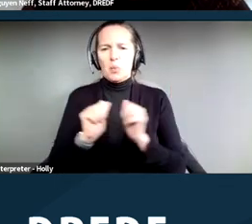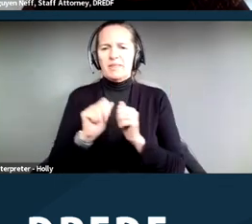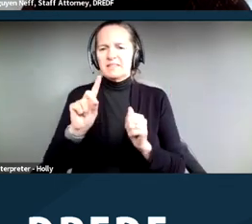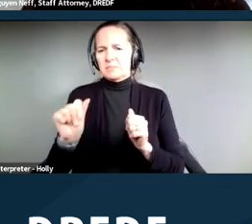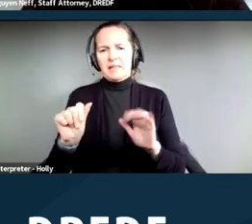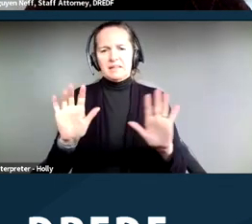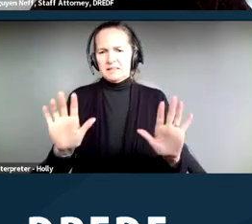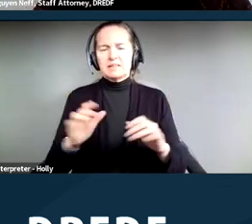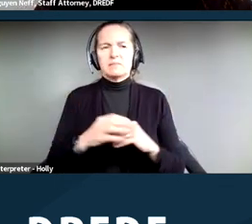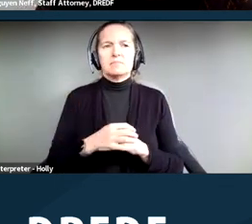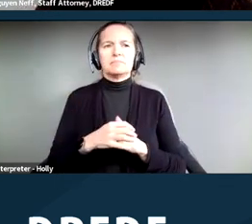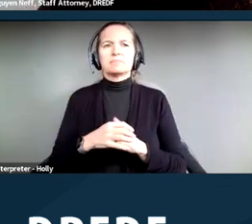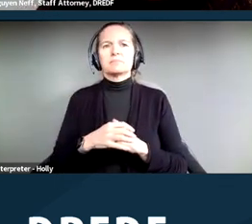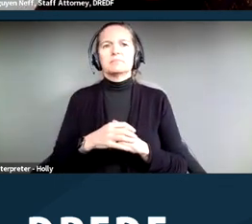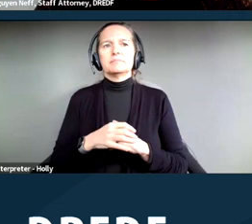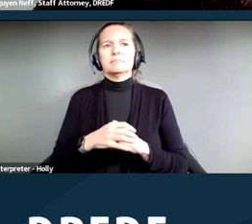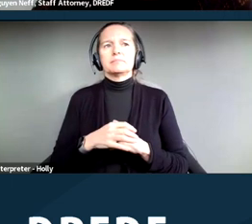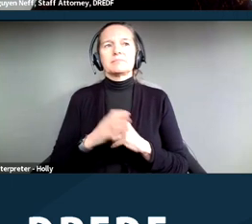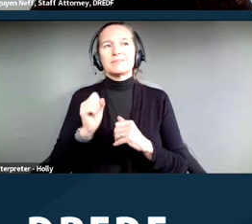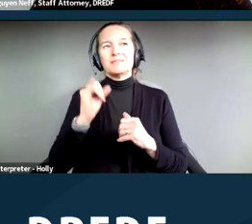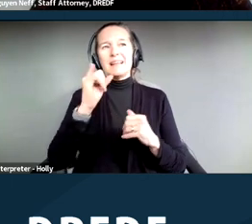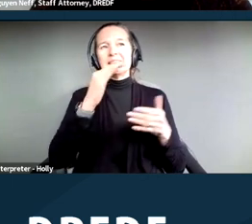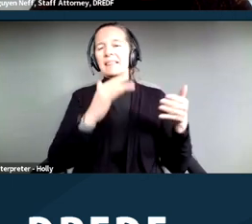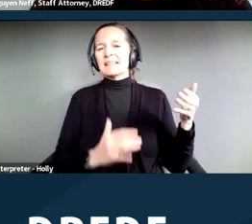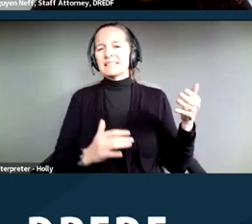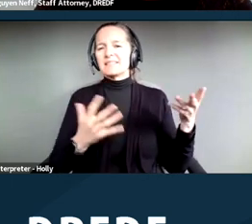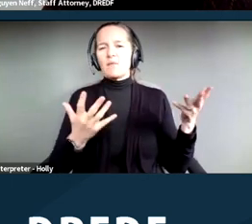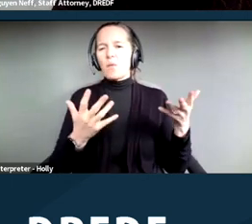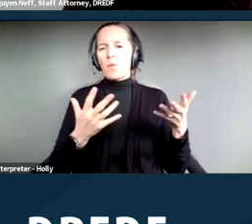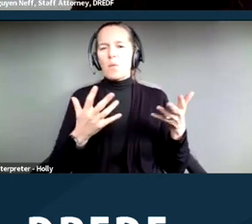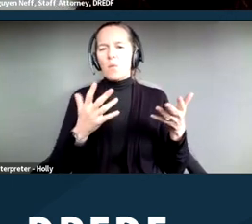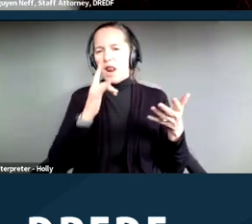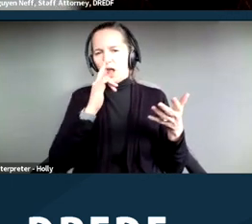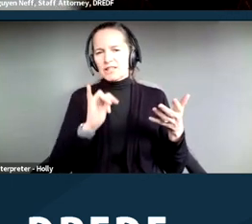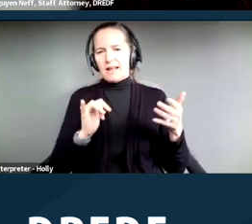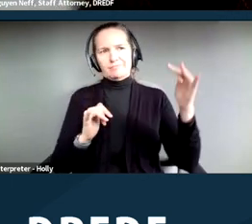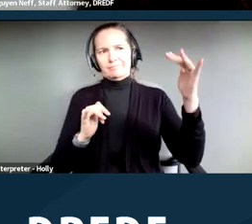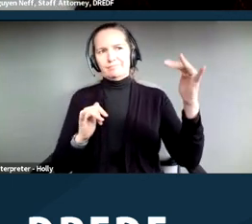So this is sort of a very broad list of what that might look like. So if someone's trying